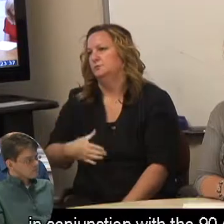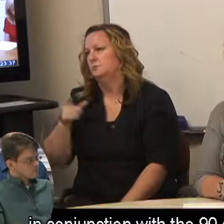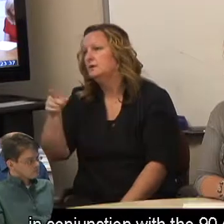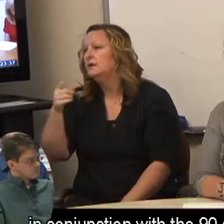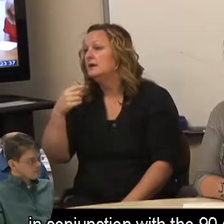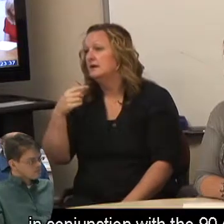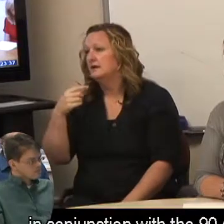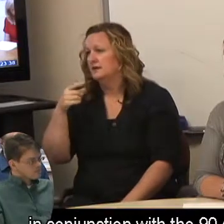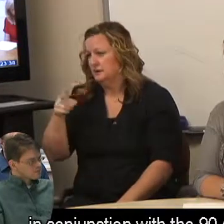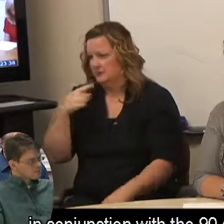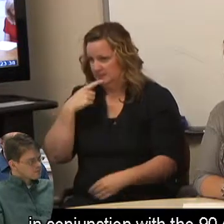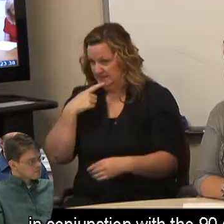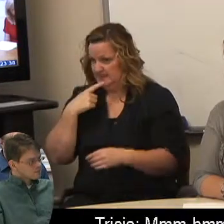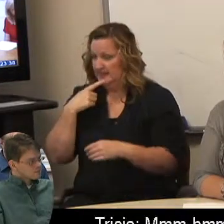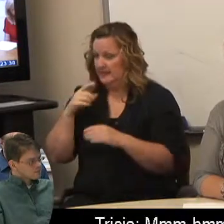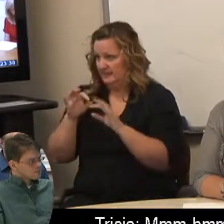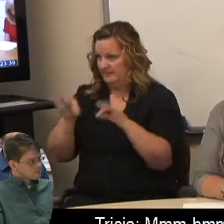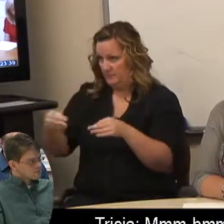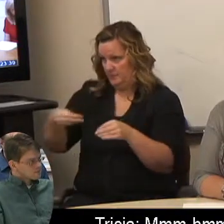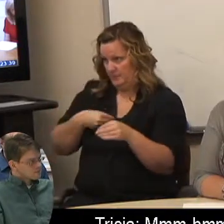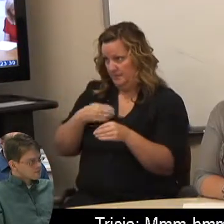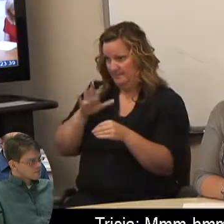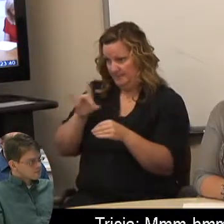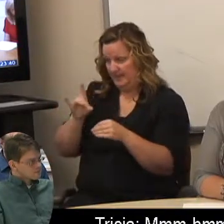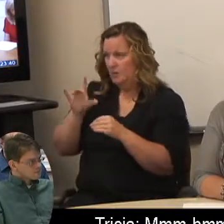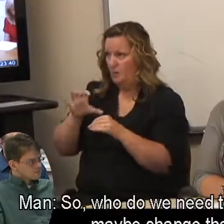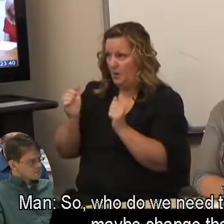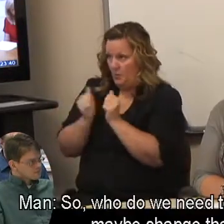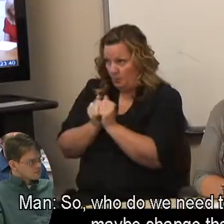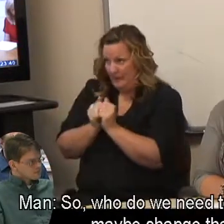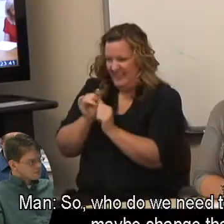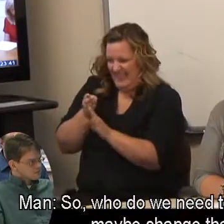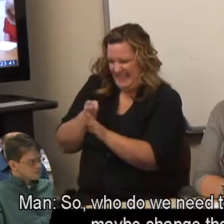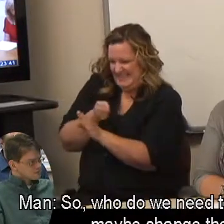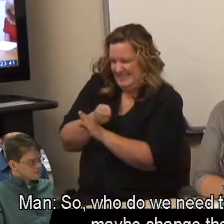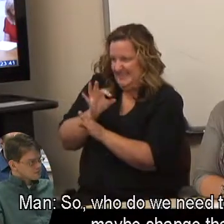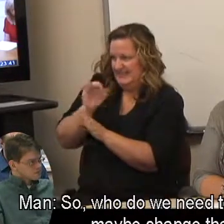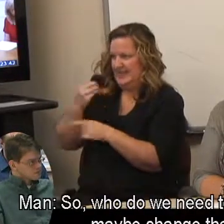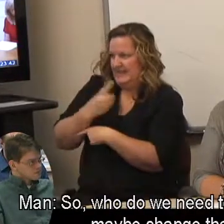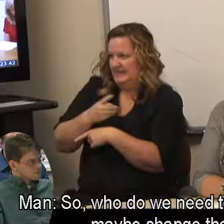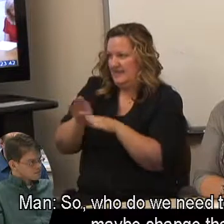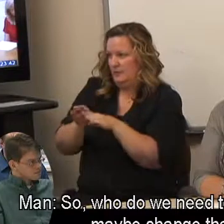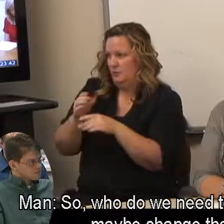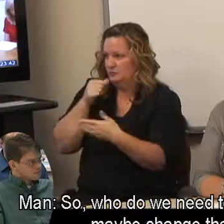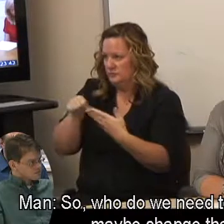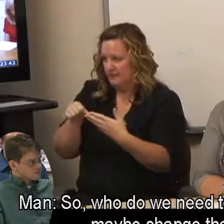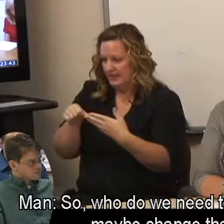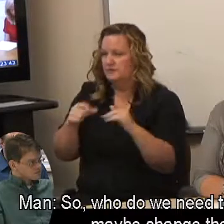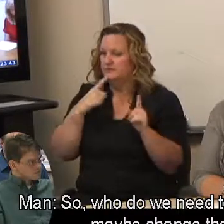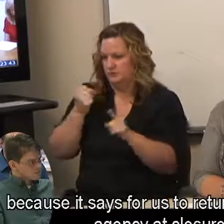in conjunction with the 90 day letter? Tricia: Mmm-hmm. So, who do we need to contact to maybe change that